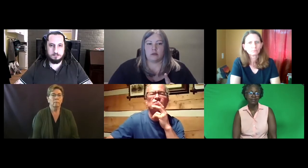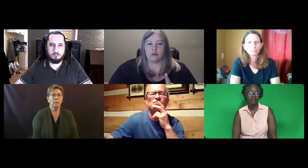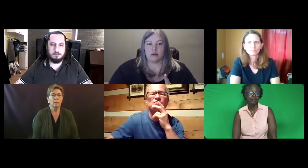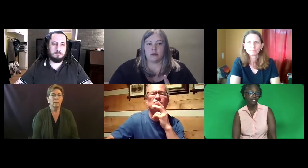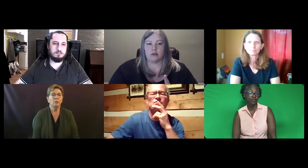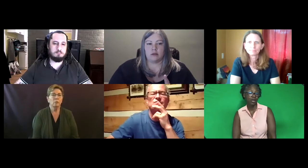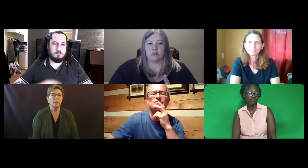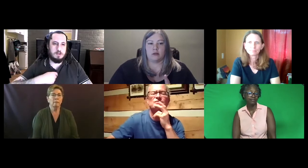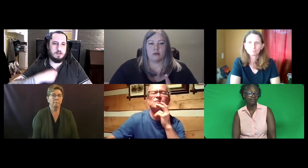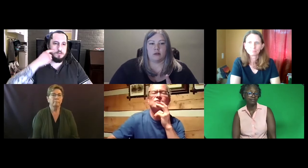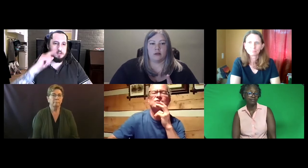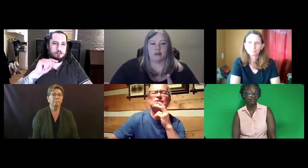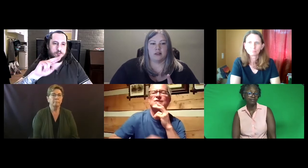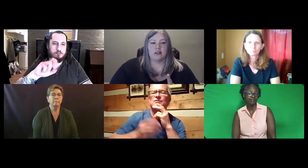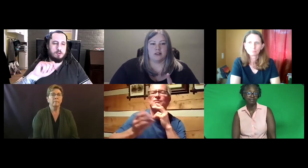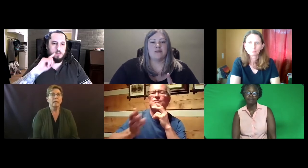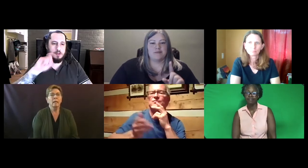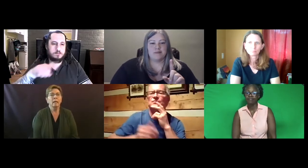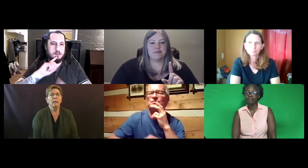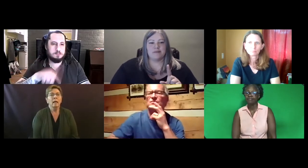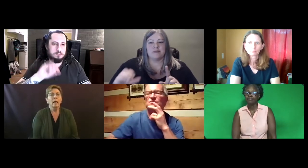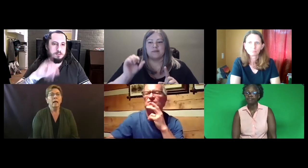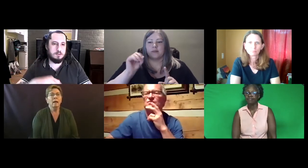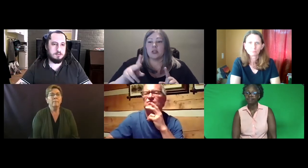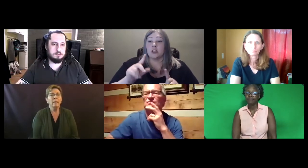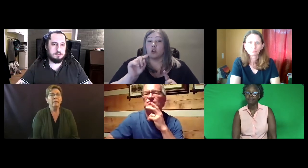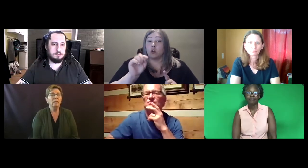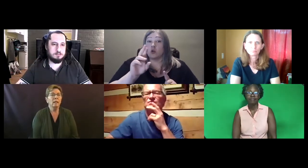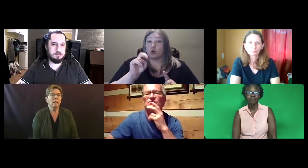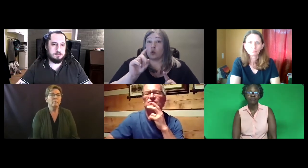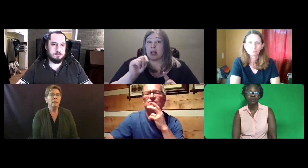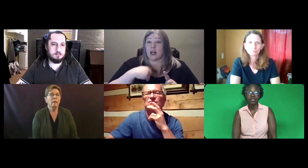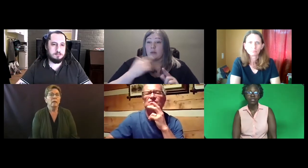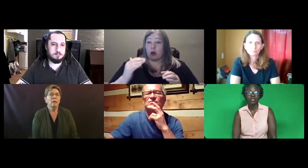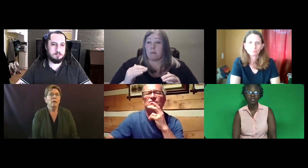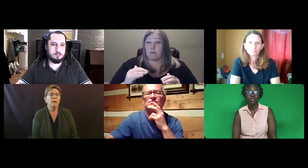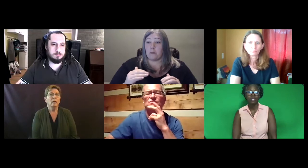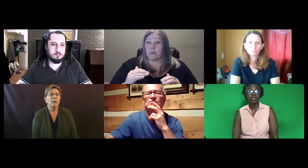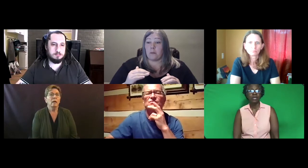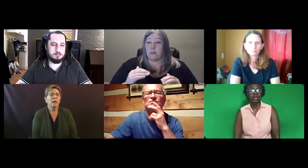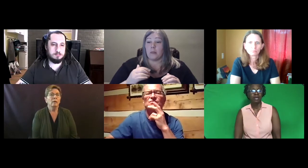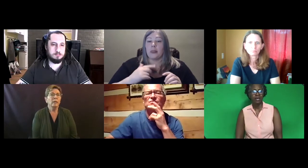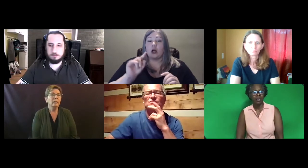for Utah?